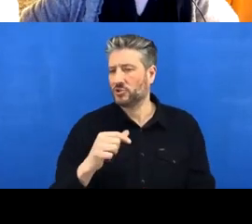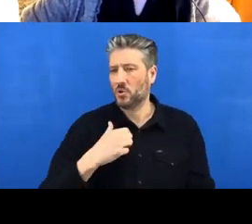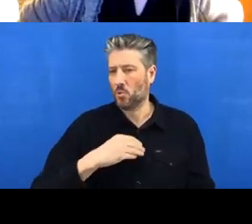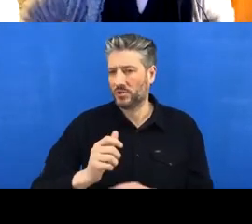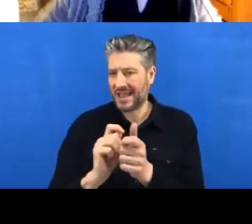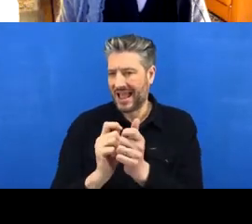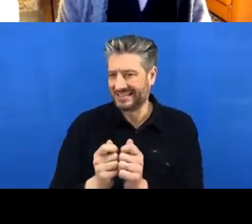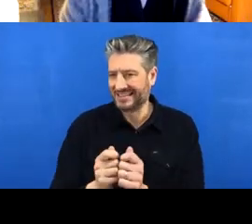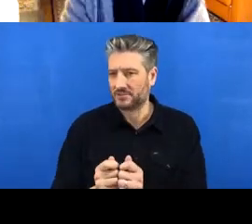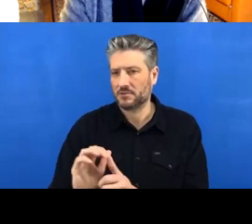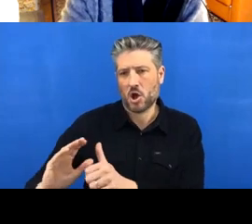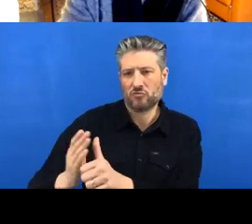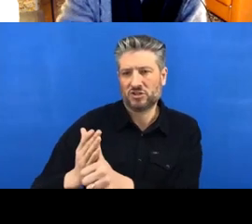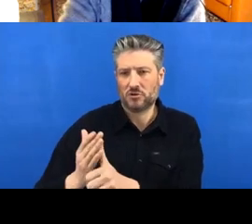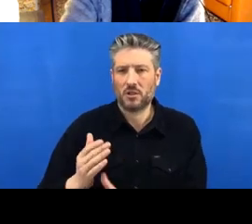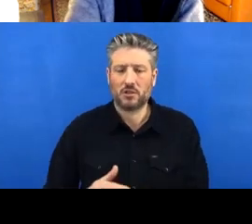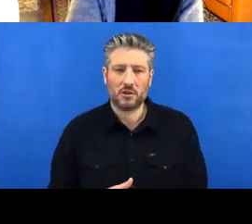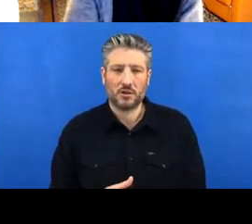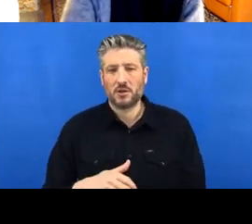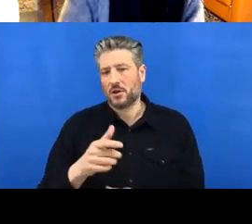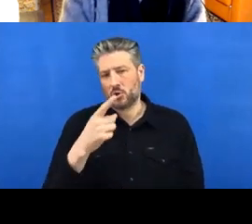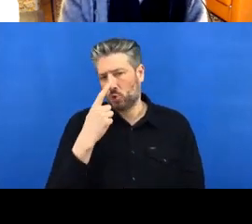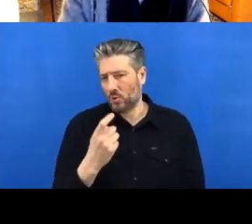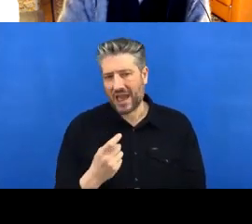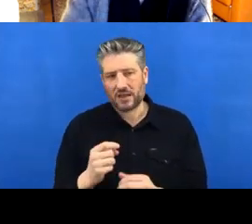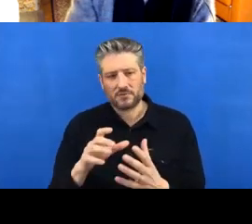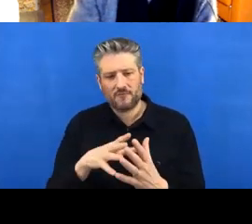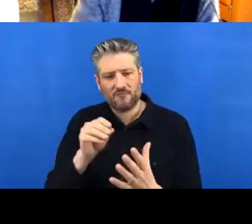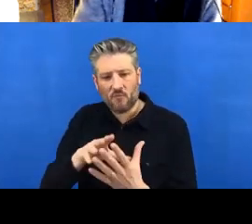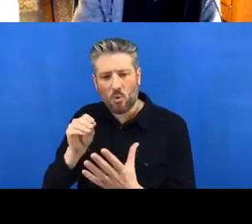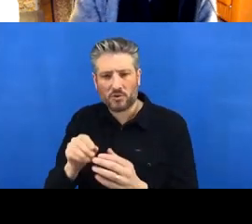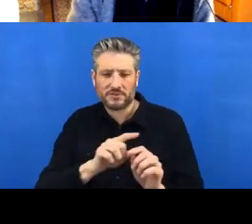But you can also fork other things and never make your suggestions to the original project.